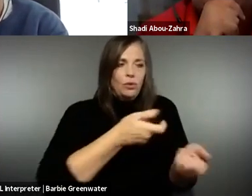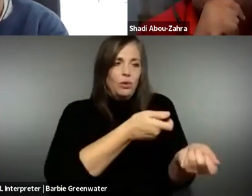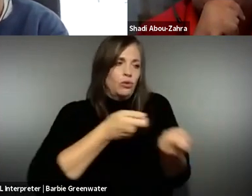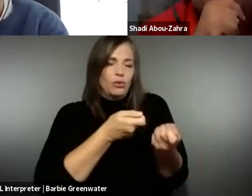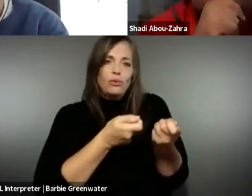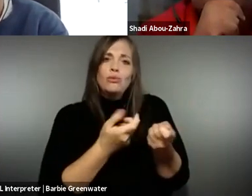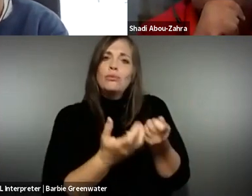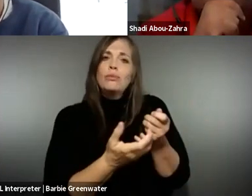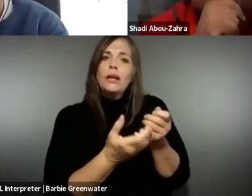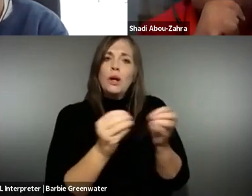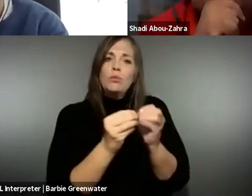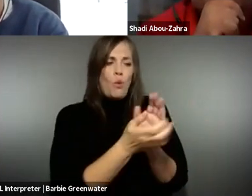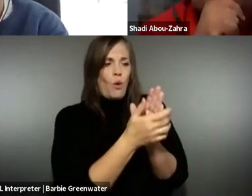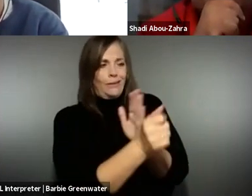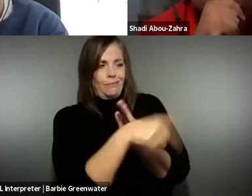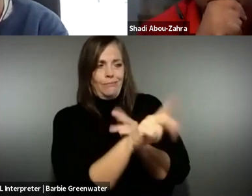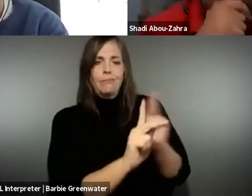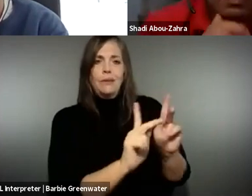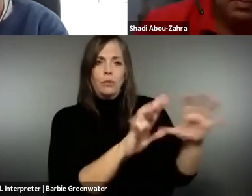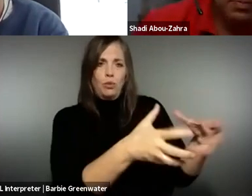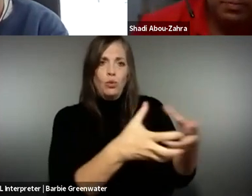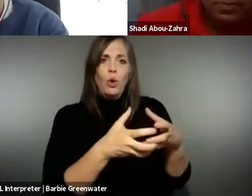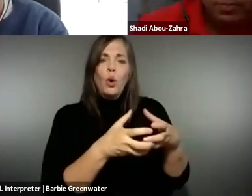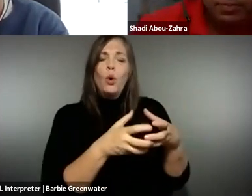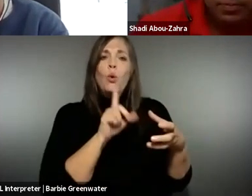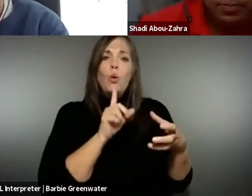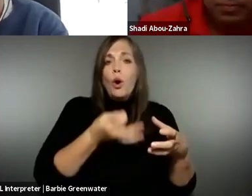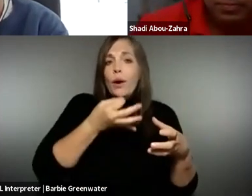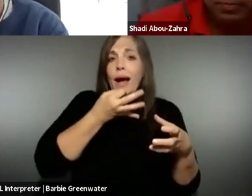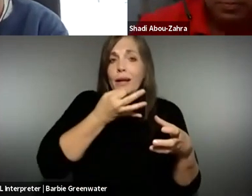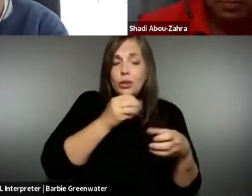up. You know, to get more talent involved